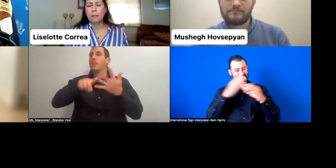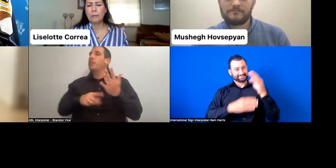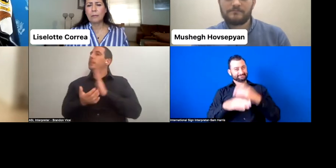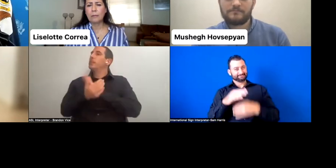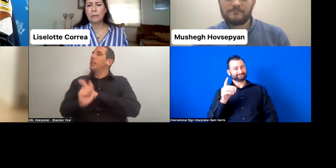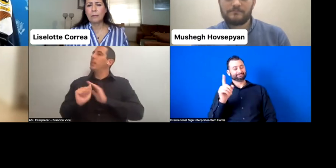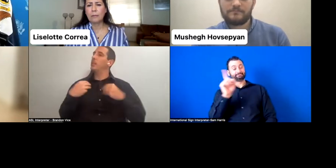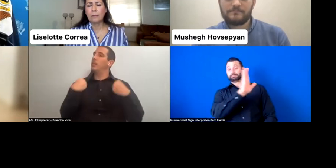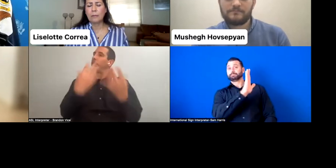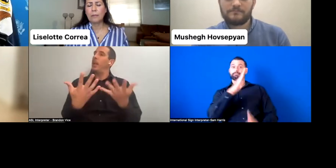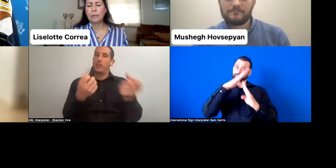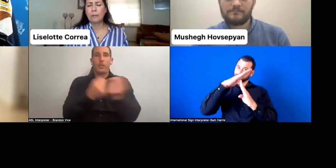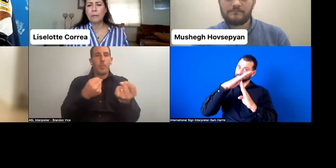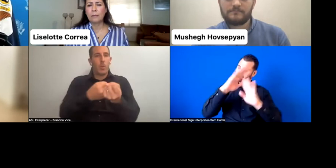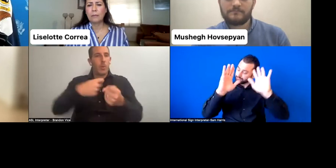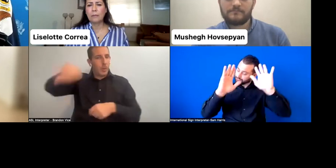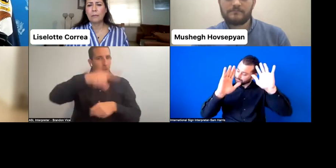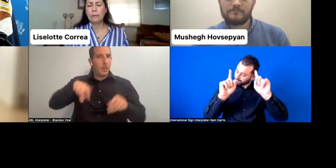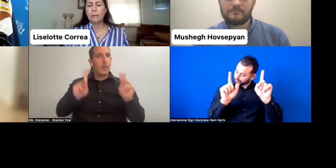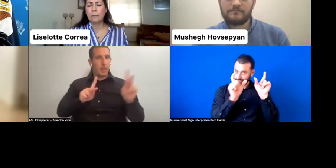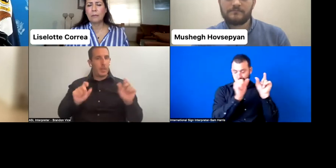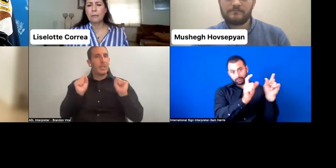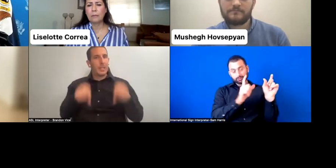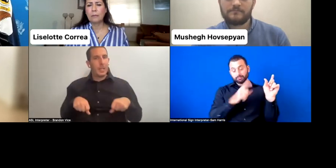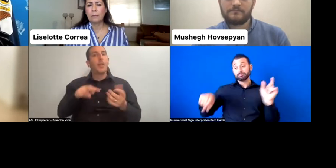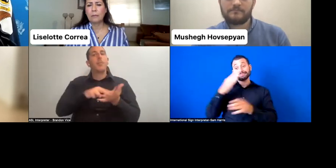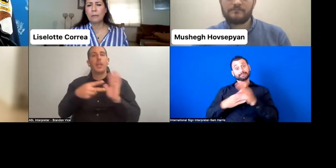And we need to really be able to internalize that and believe that.